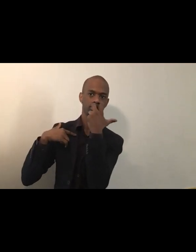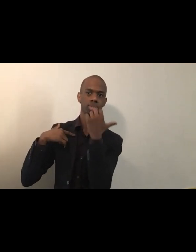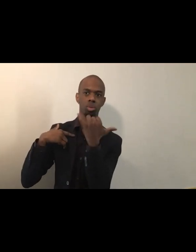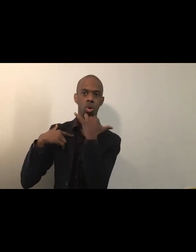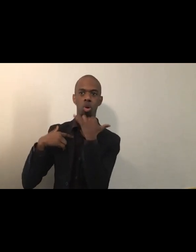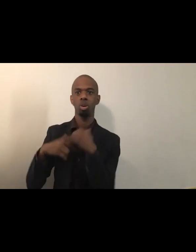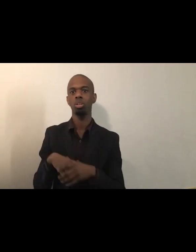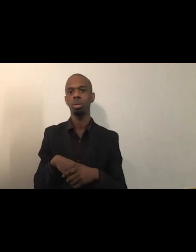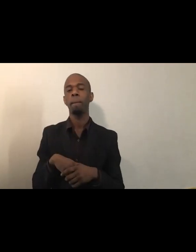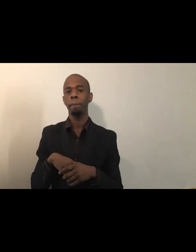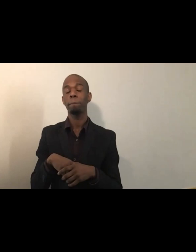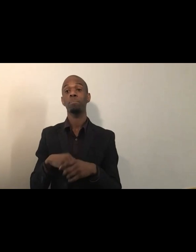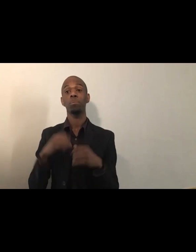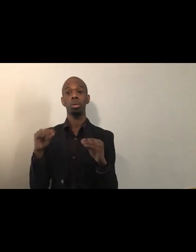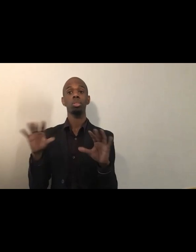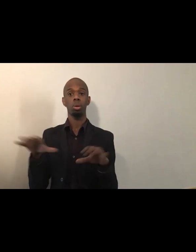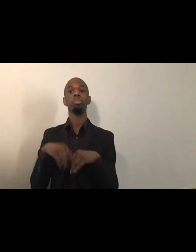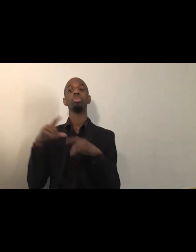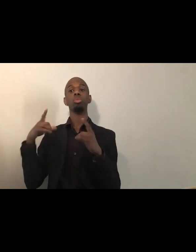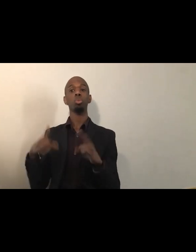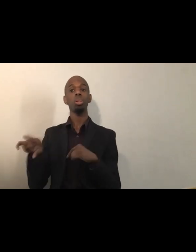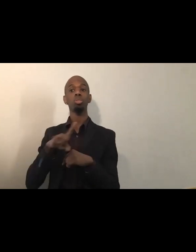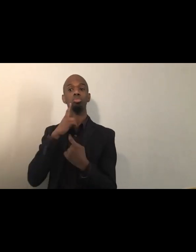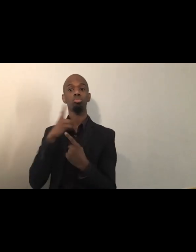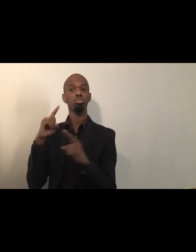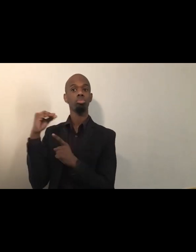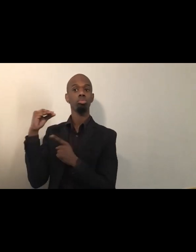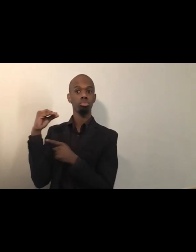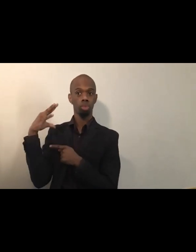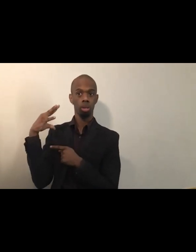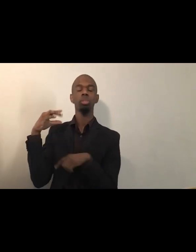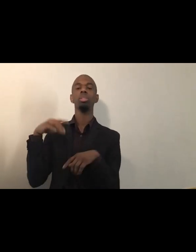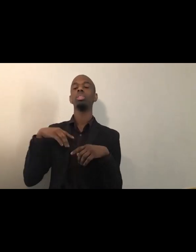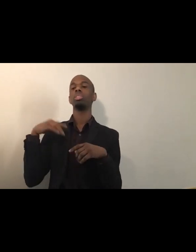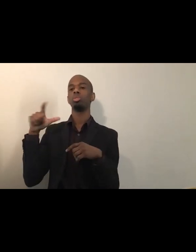And so as you come on camera, if you could just introduce yourself before you share, that would be great.